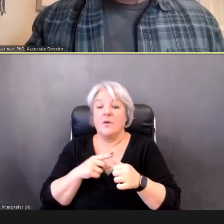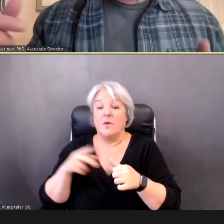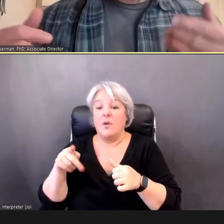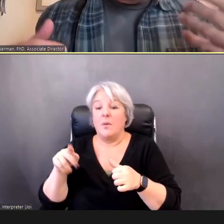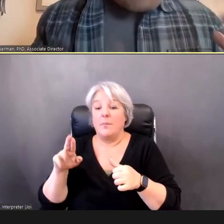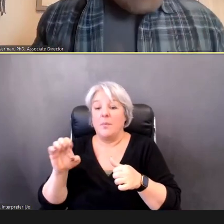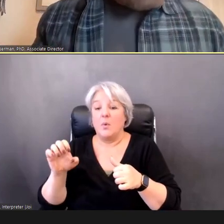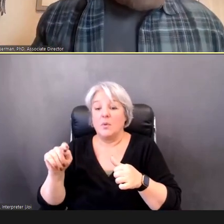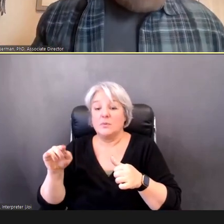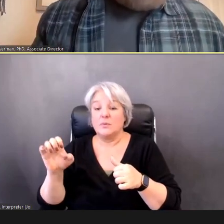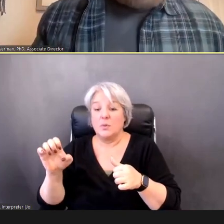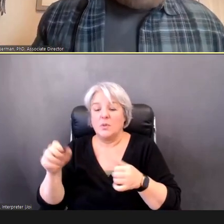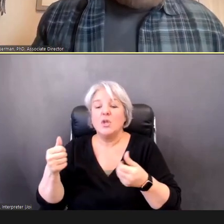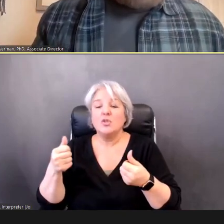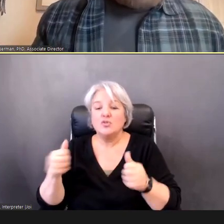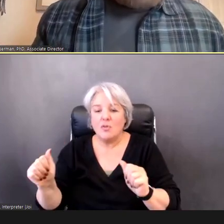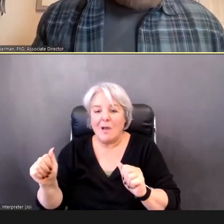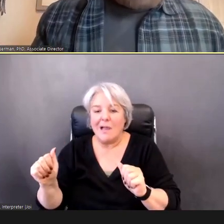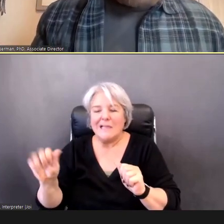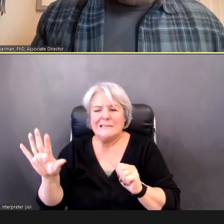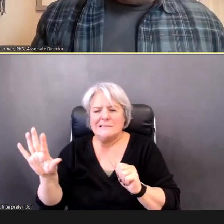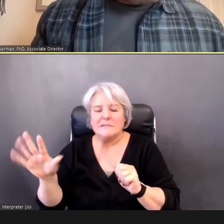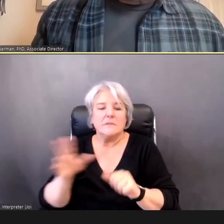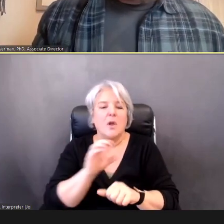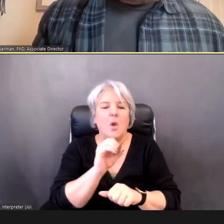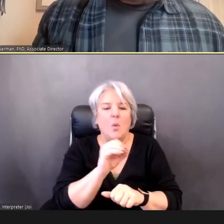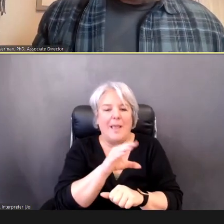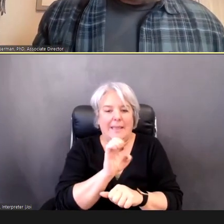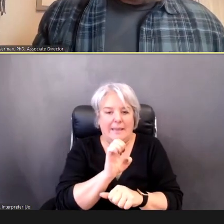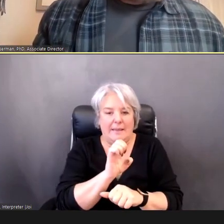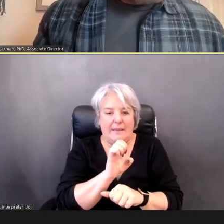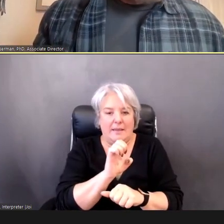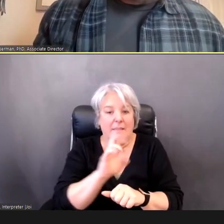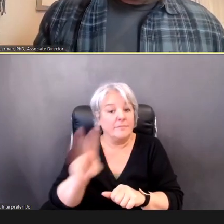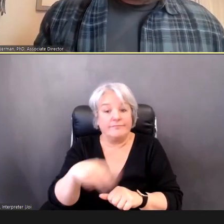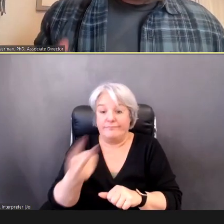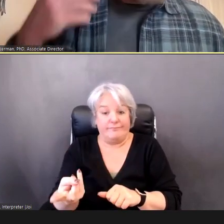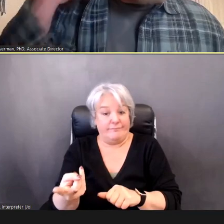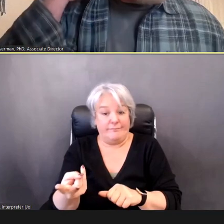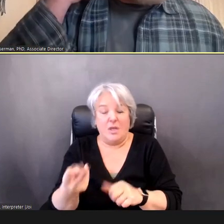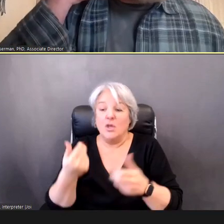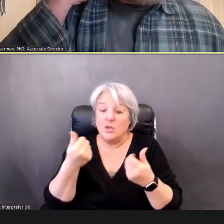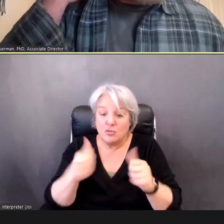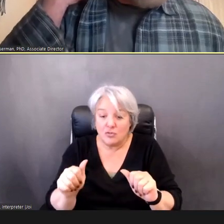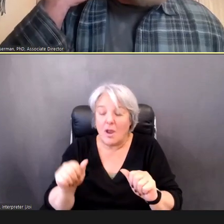You can't do it in reverse, though, if you're using OAEs on younger